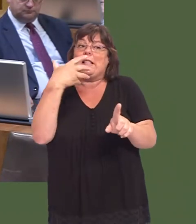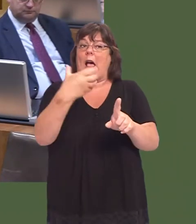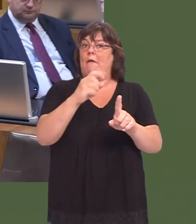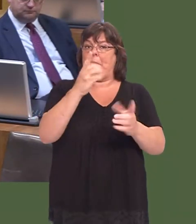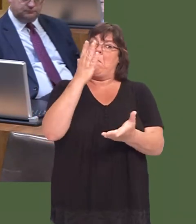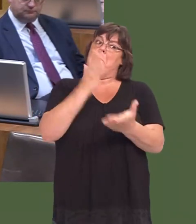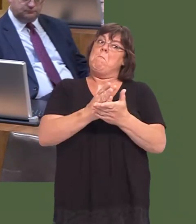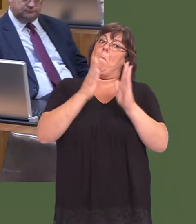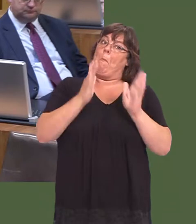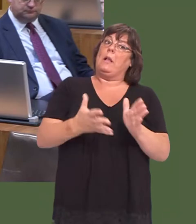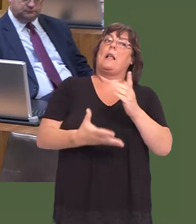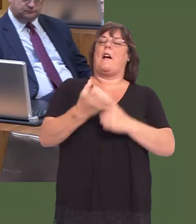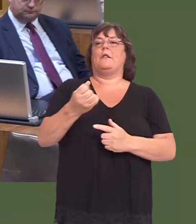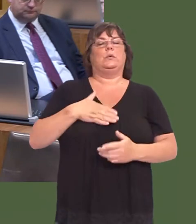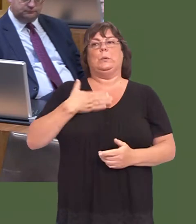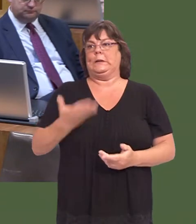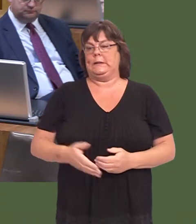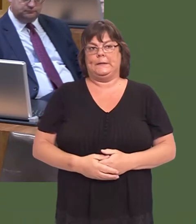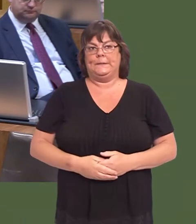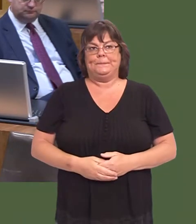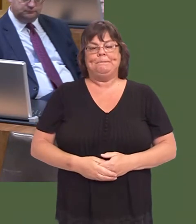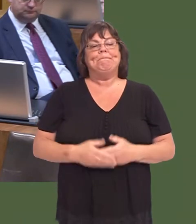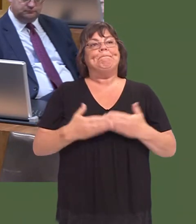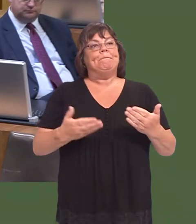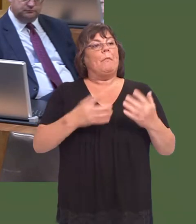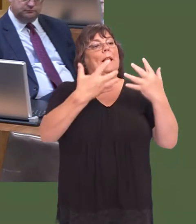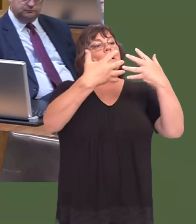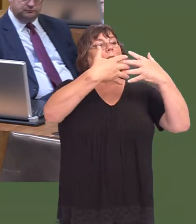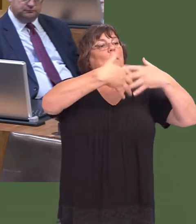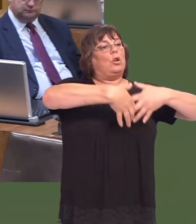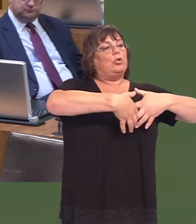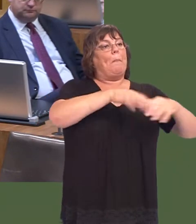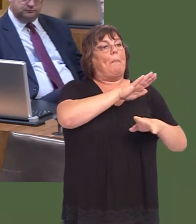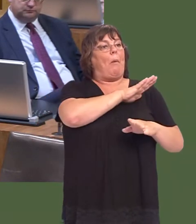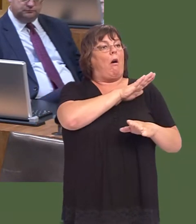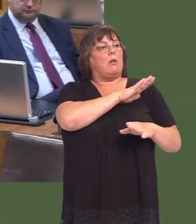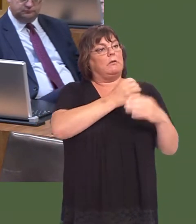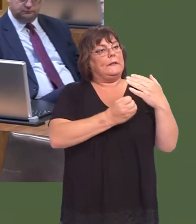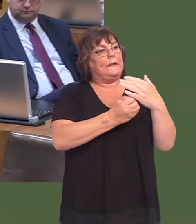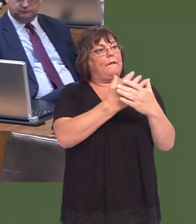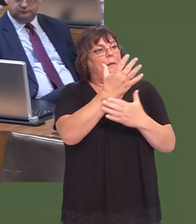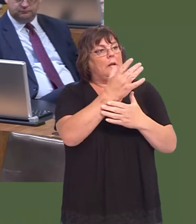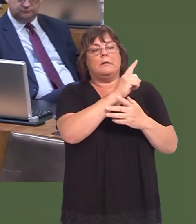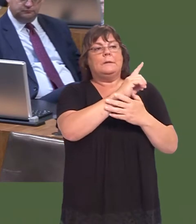I think if I represent it in that way, itís a fair representation. But, certainly, the development of the technology park in their view is not dependent on the